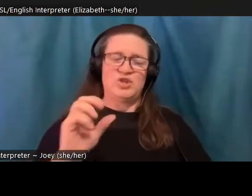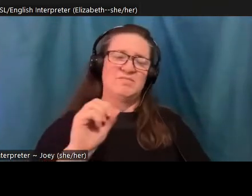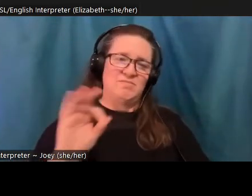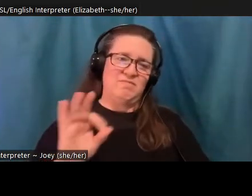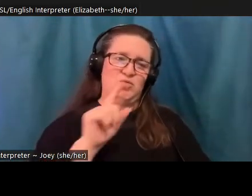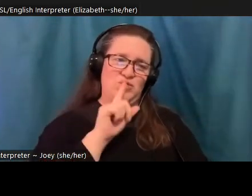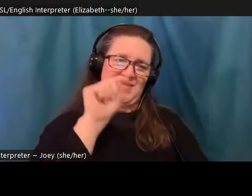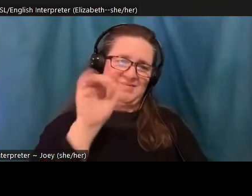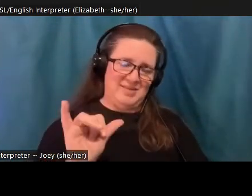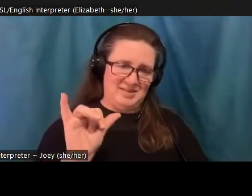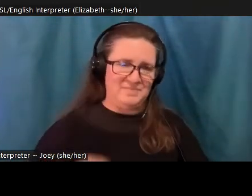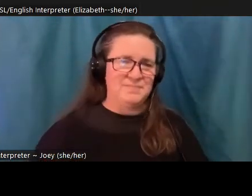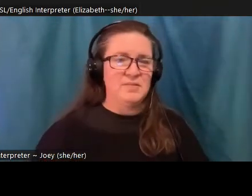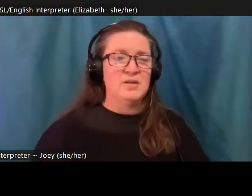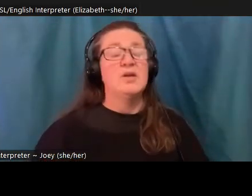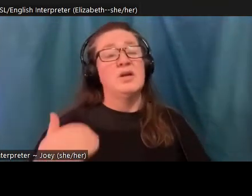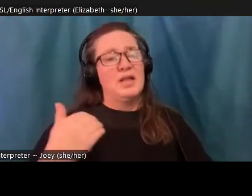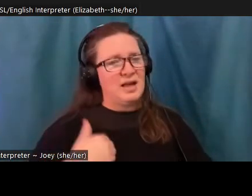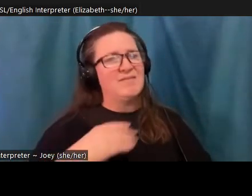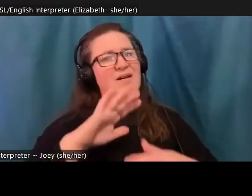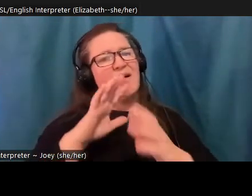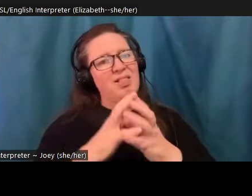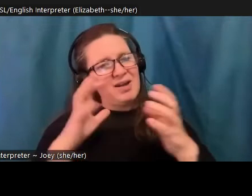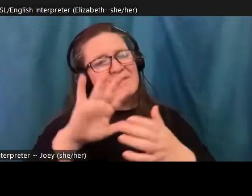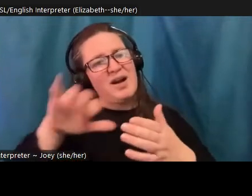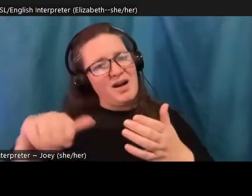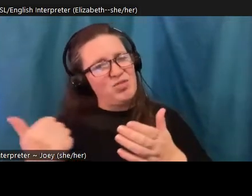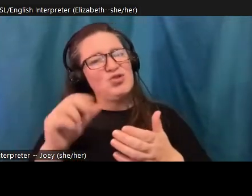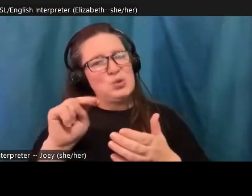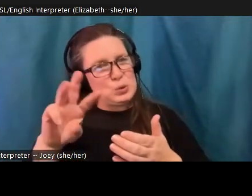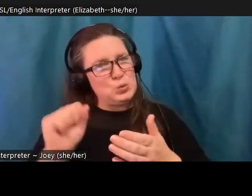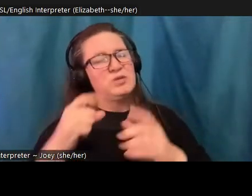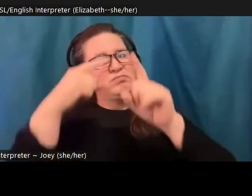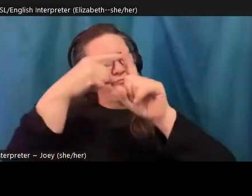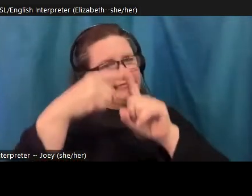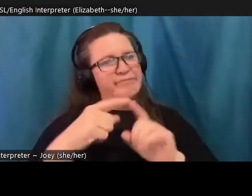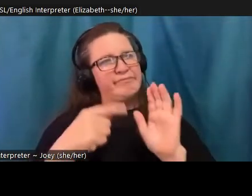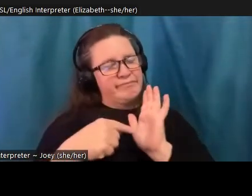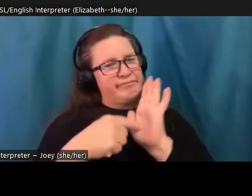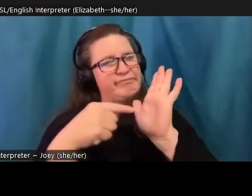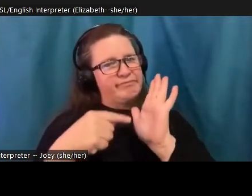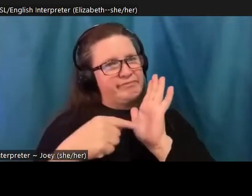empowering stories that are happening at the same time as all the bad stuff. Countless people engaged in change in